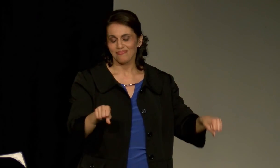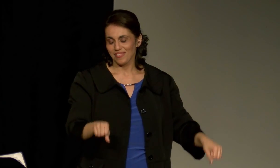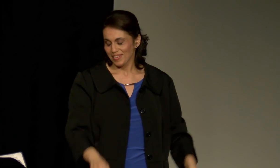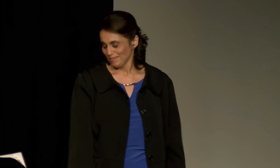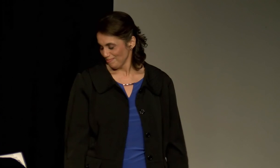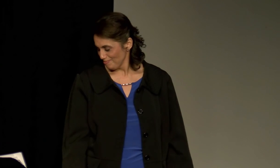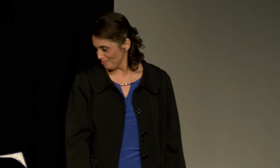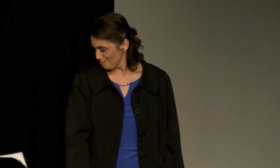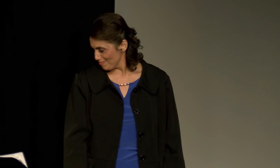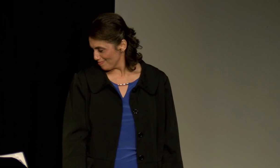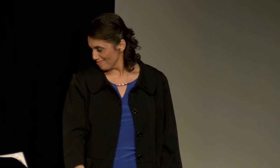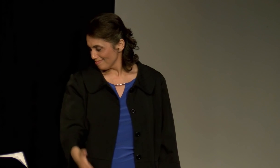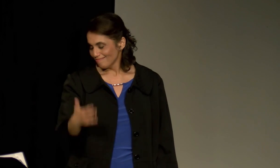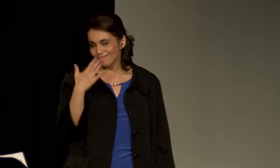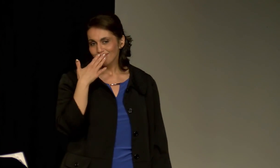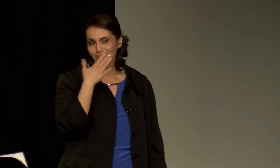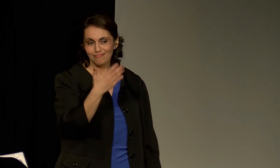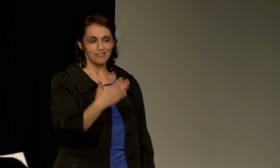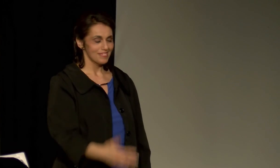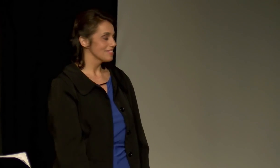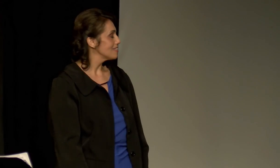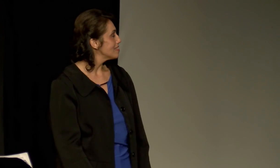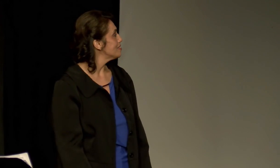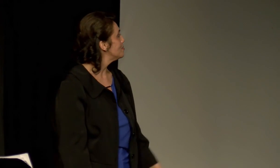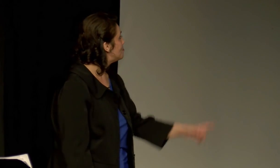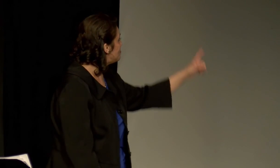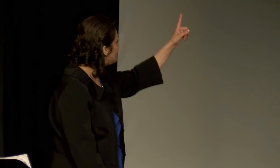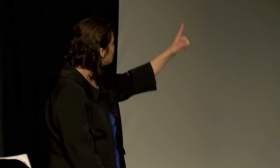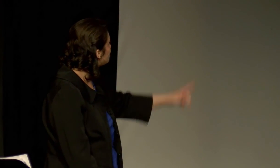to the deaf community. Thank you.